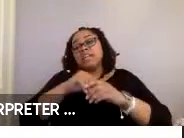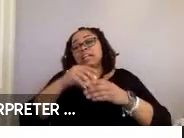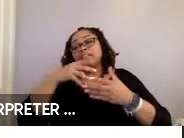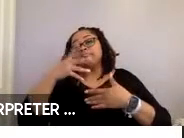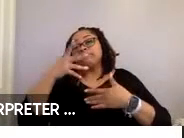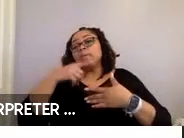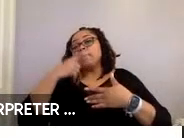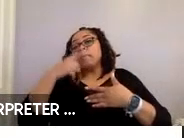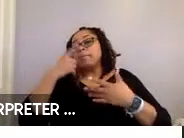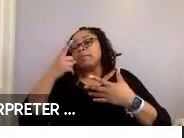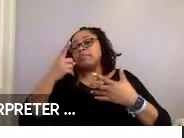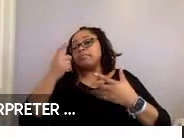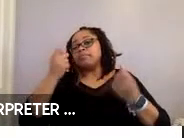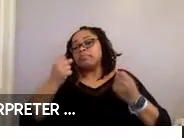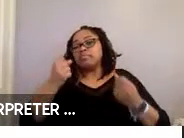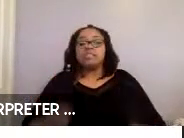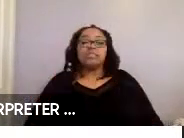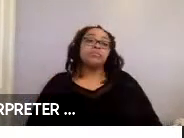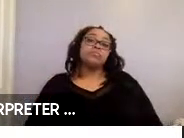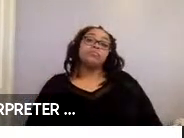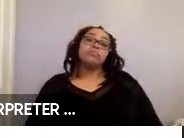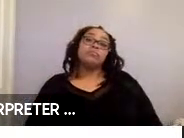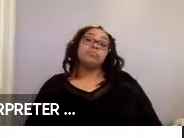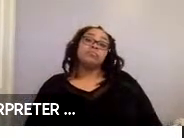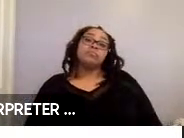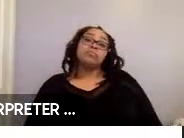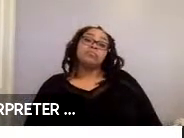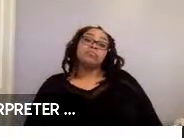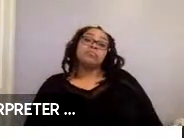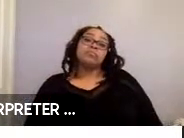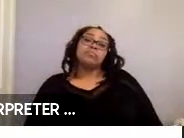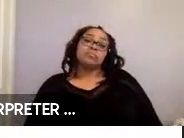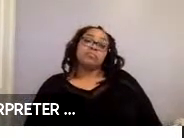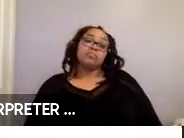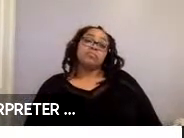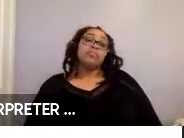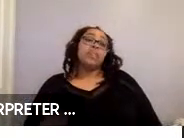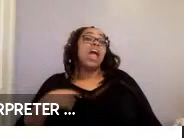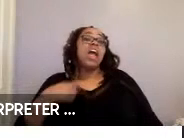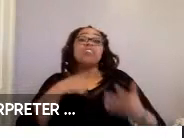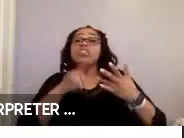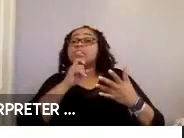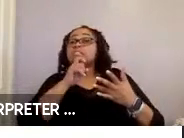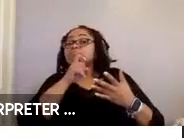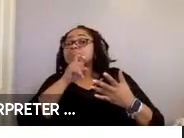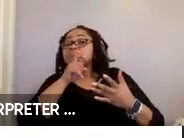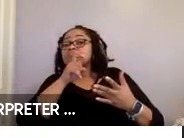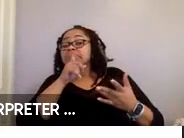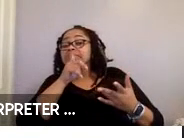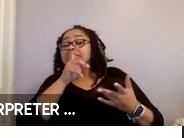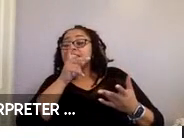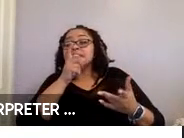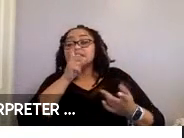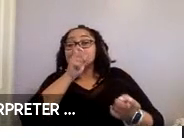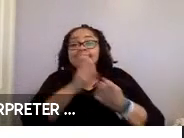And, last, although our research did not explicitly look at maneuvering and securement in self-driving